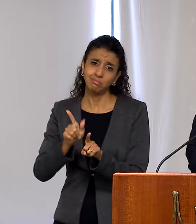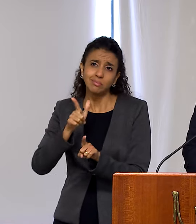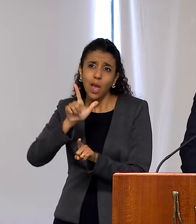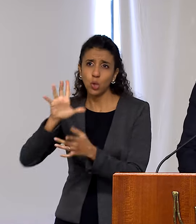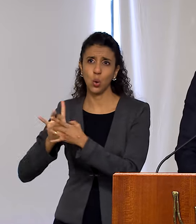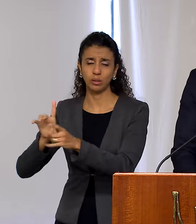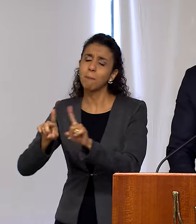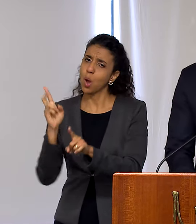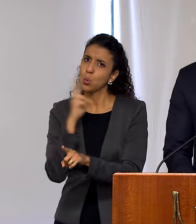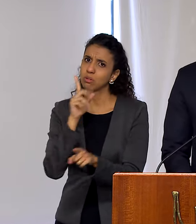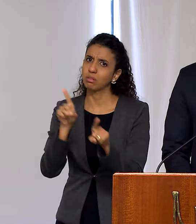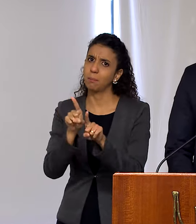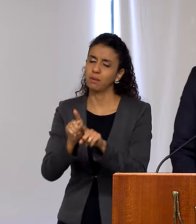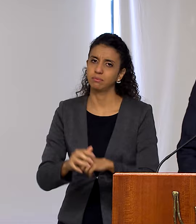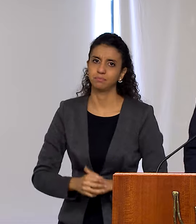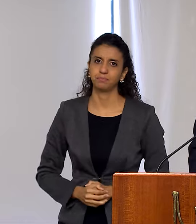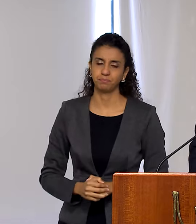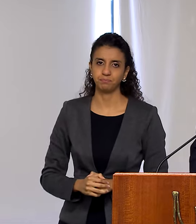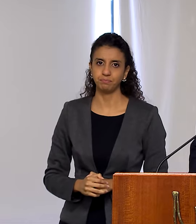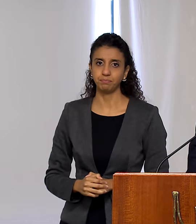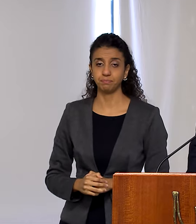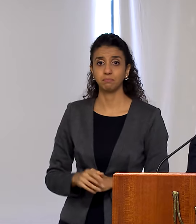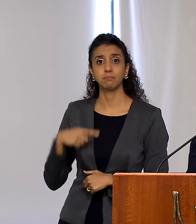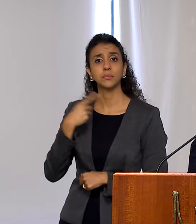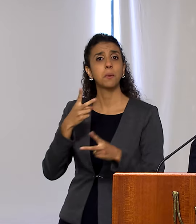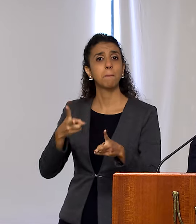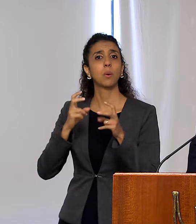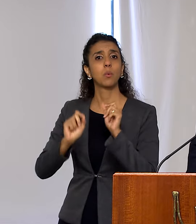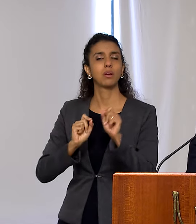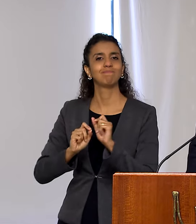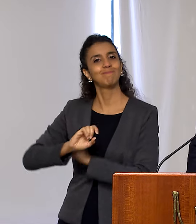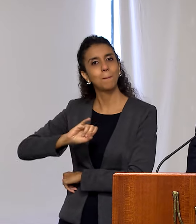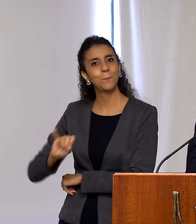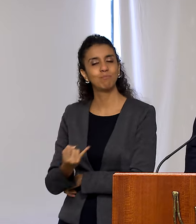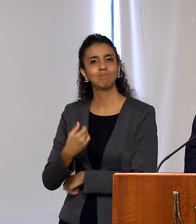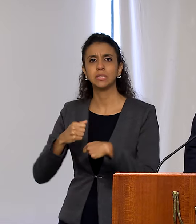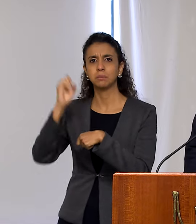Here, as in other areas, we see before us the opportunity to keep Brazil at the forefront of sustainable,